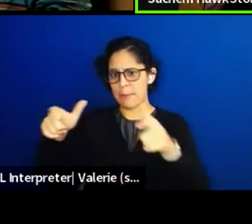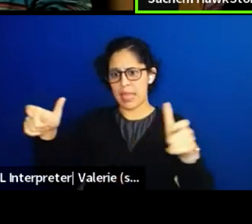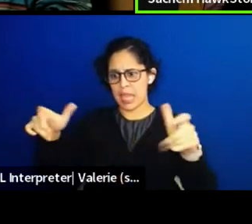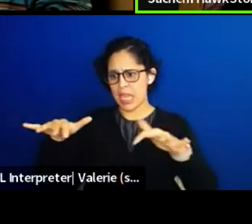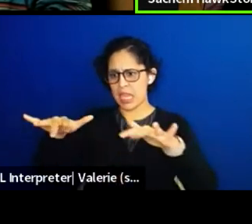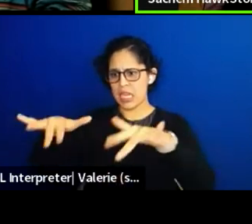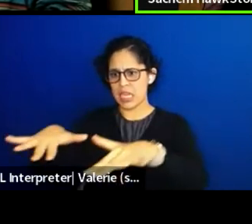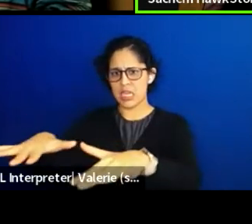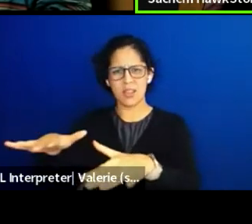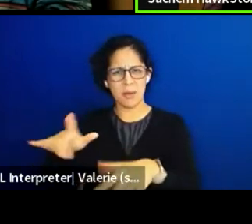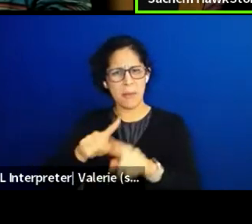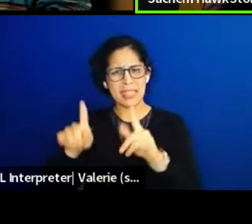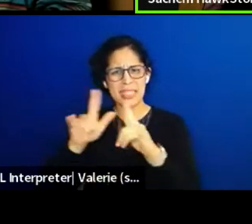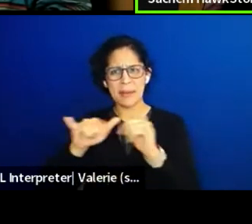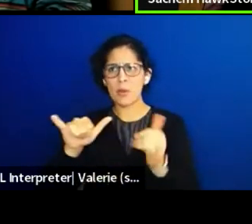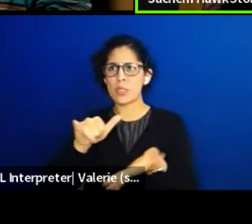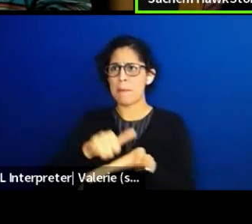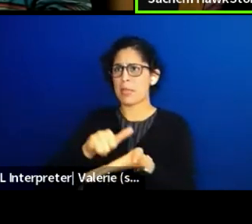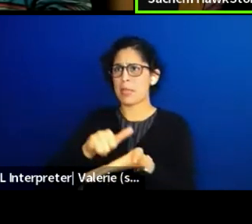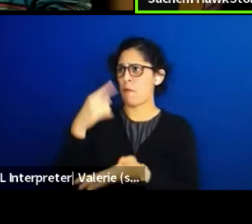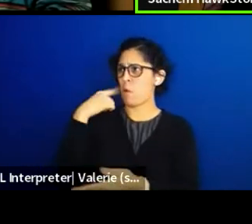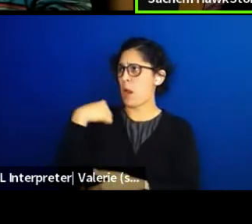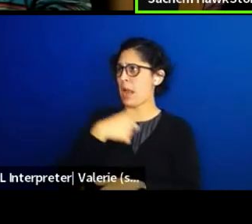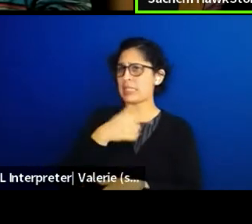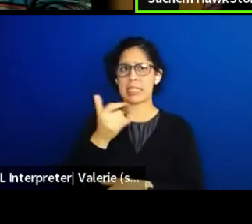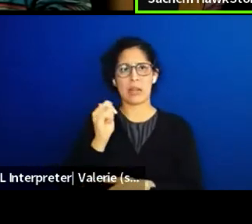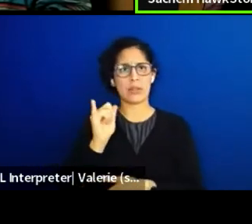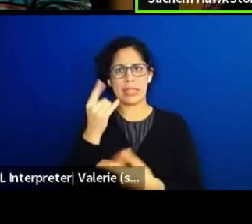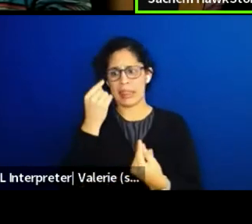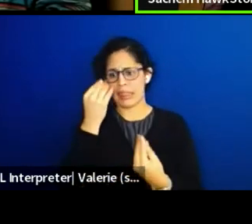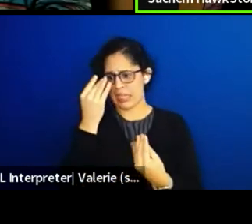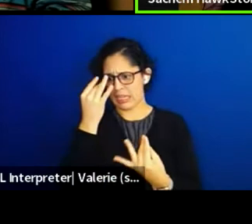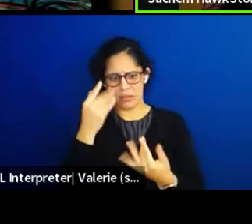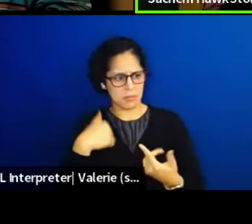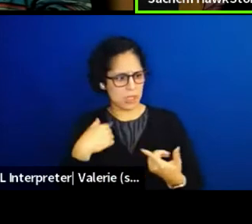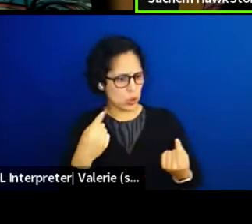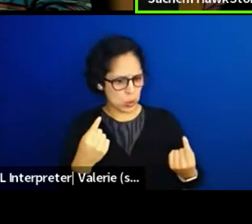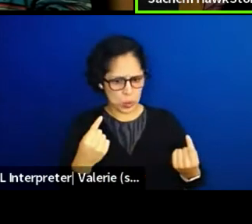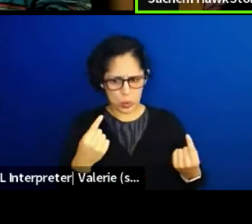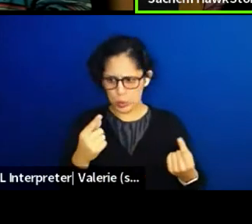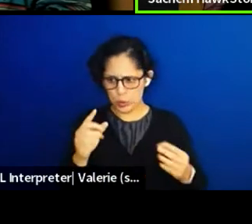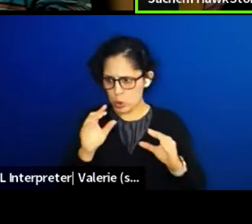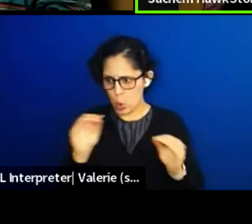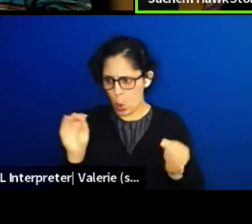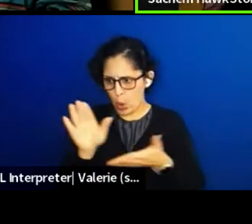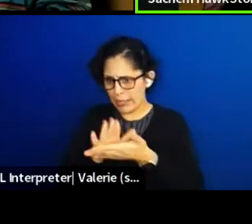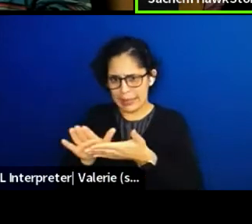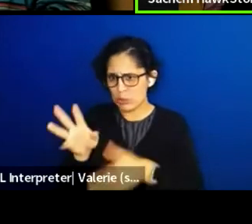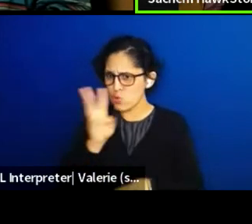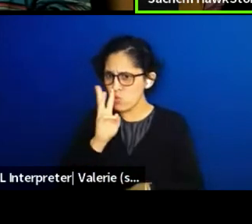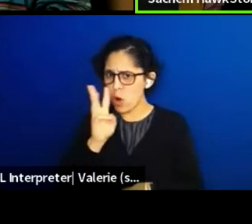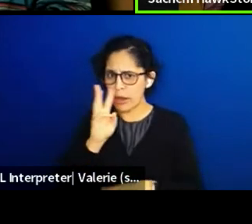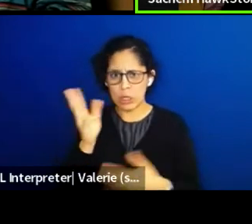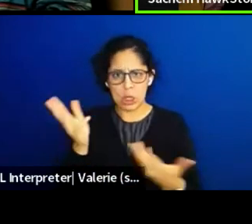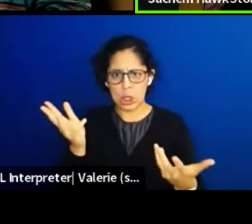And I was, oh my God, like what I can't do? Like we might also don't have clean water. I see a whole kids sick and--